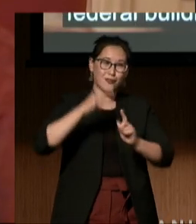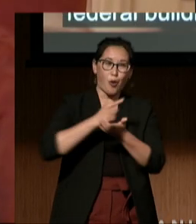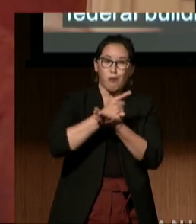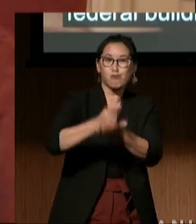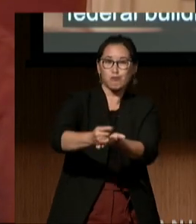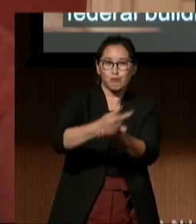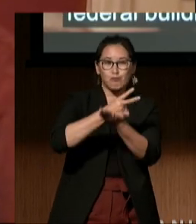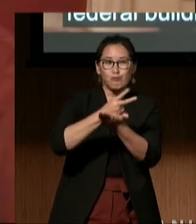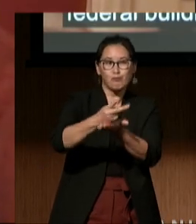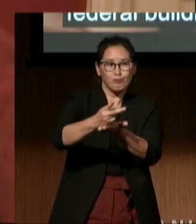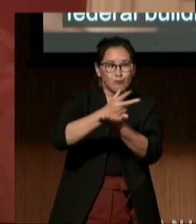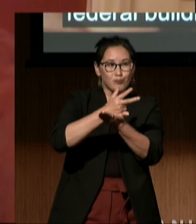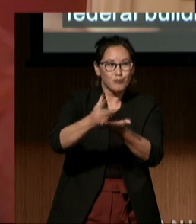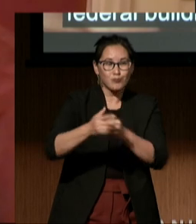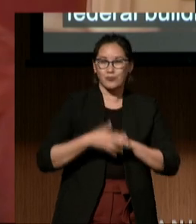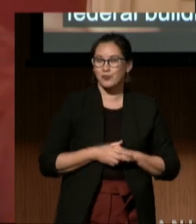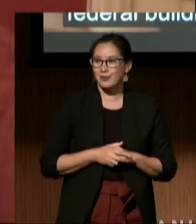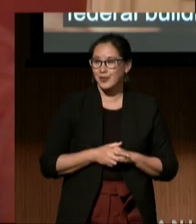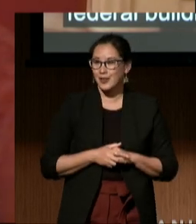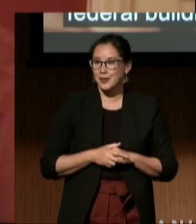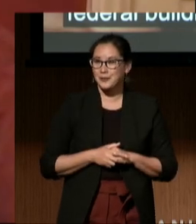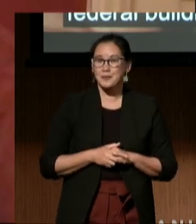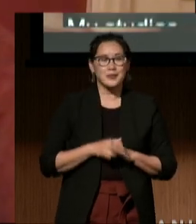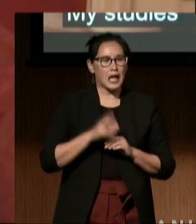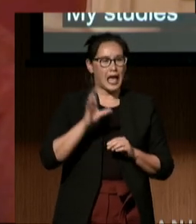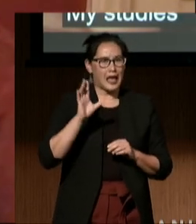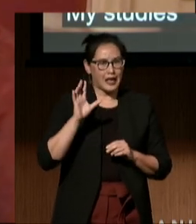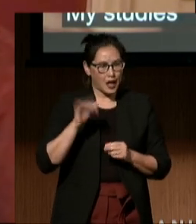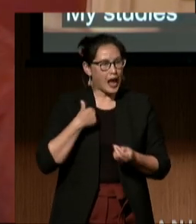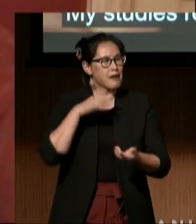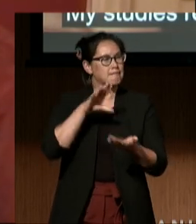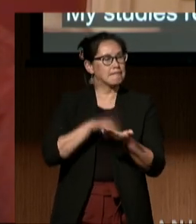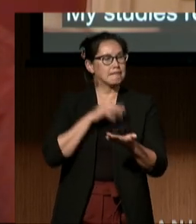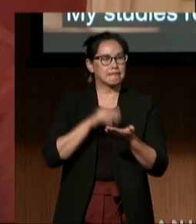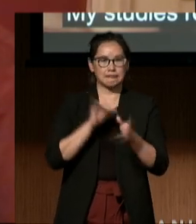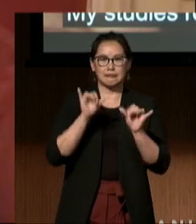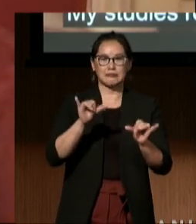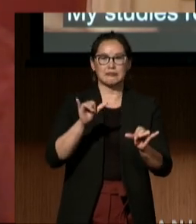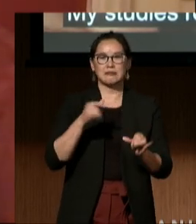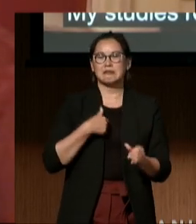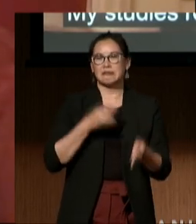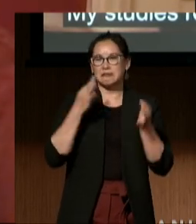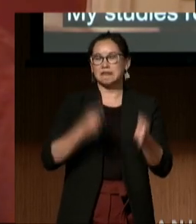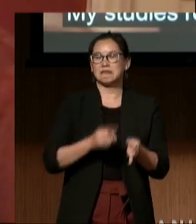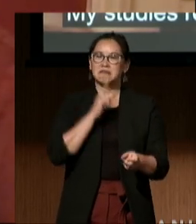My studies reinforced my commitment to being of service to my community.